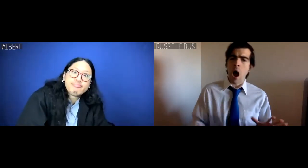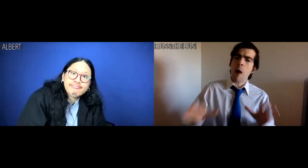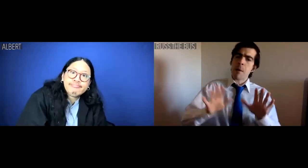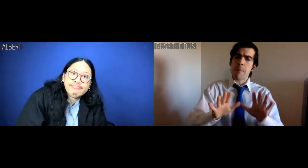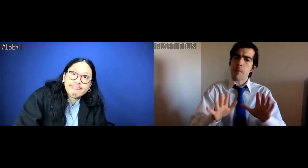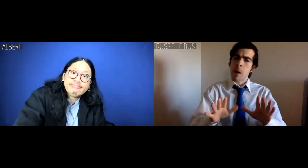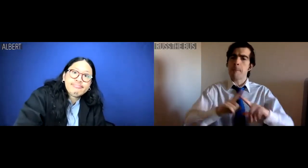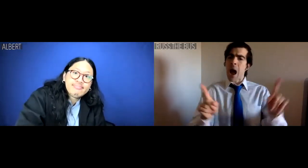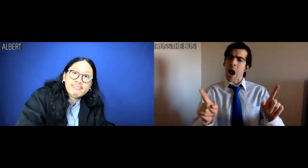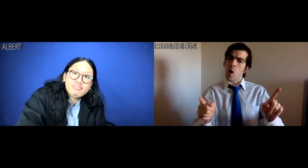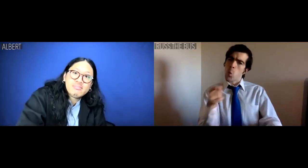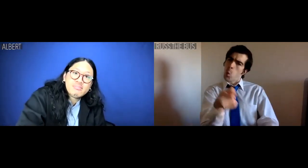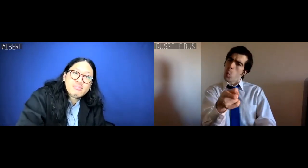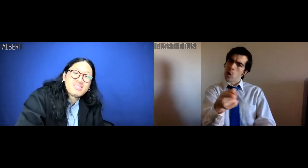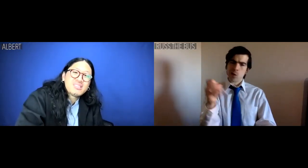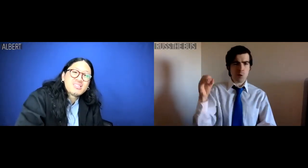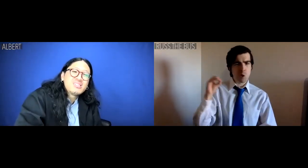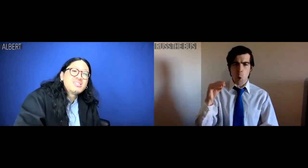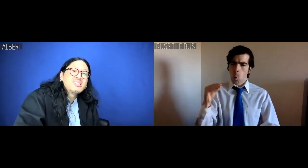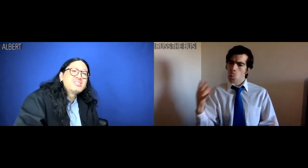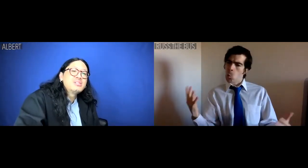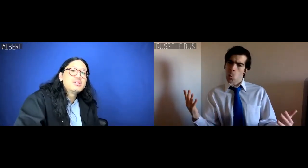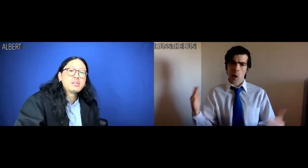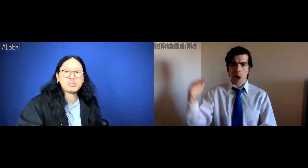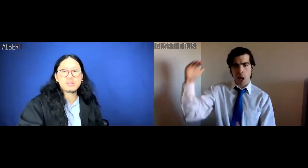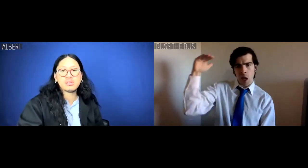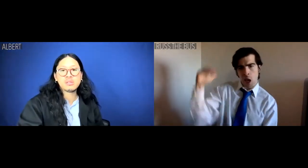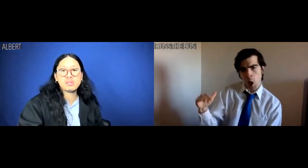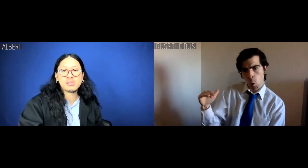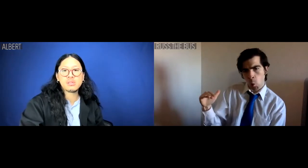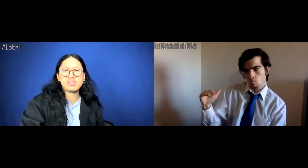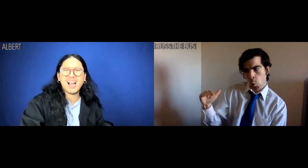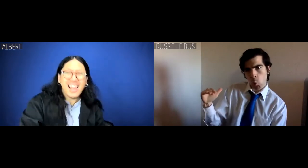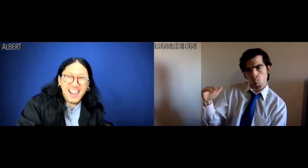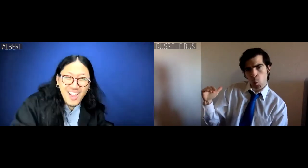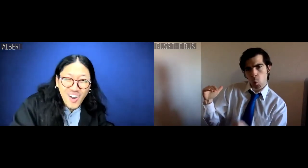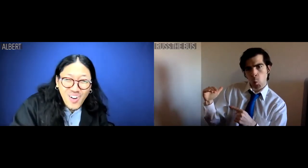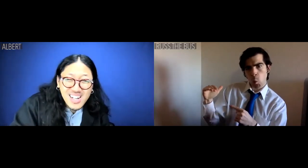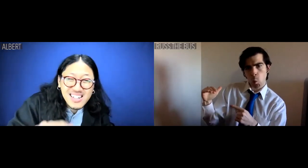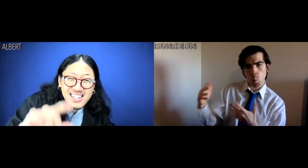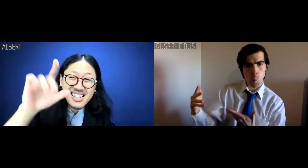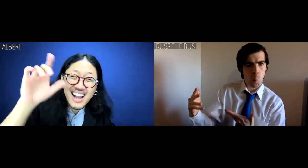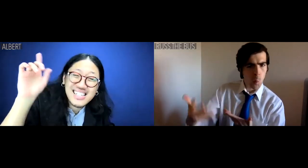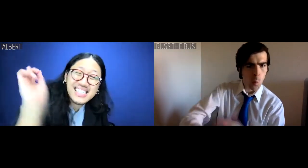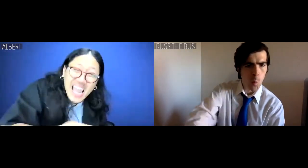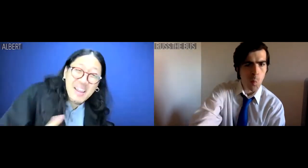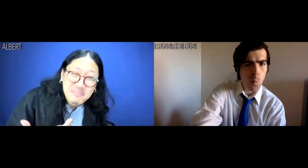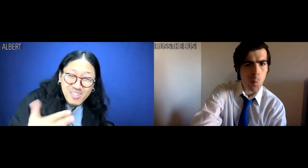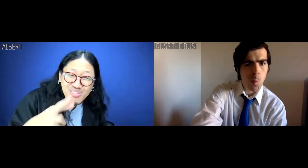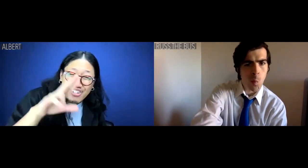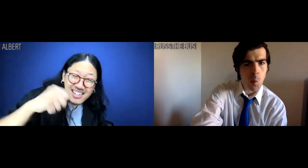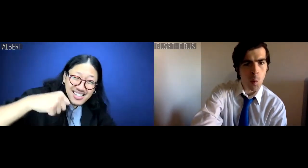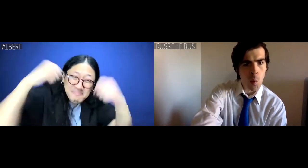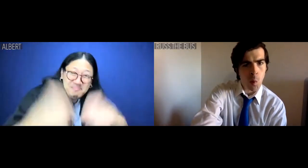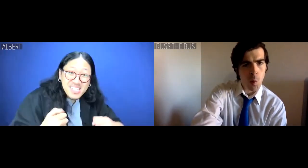Russ the Bus: But you're so little. Albert: God damn it, Russ the Bus.